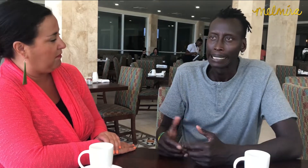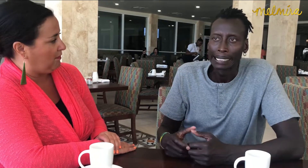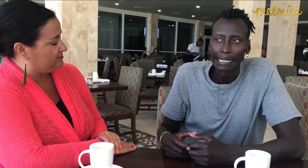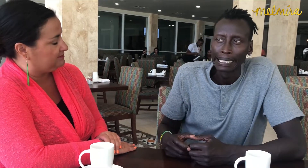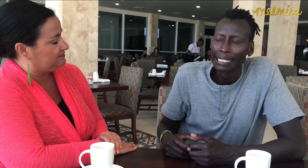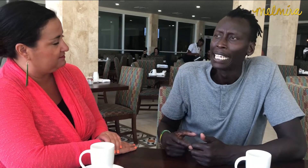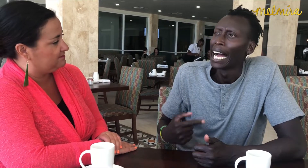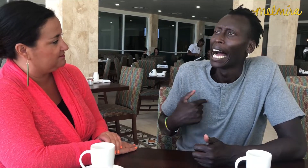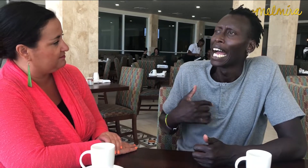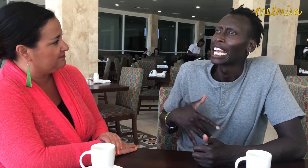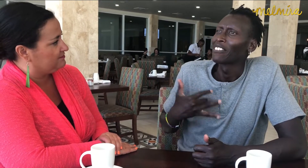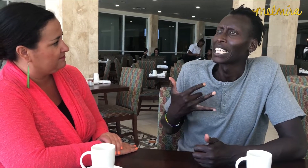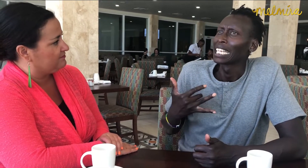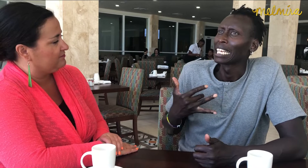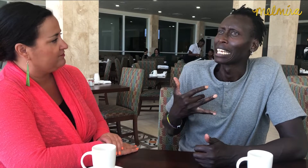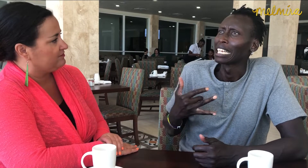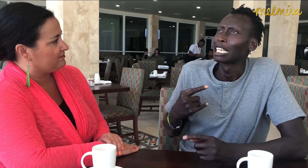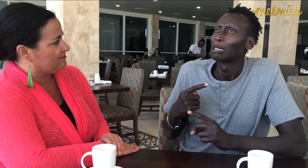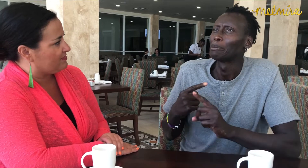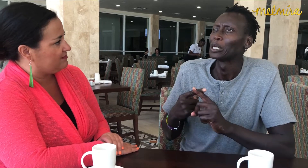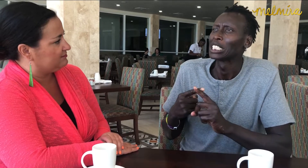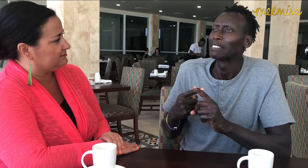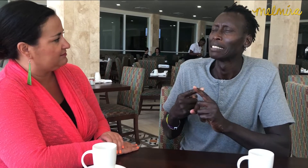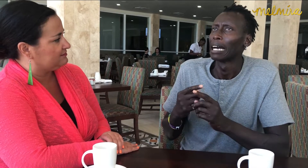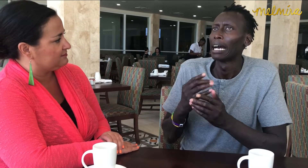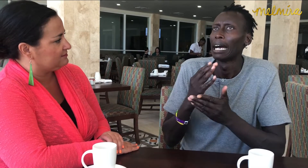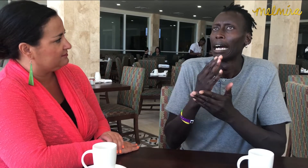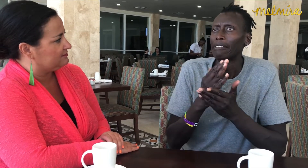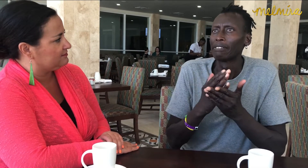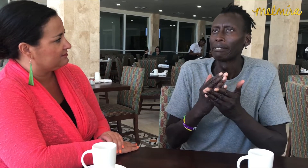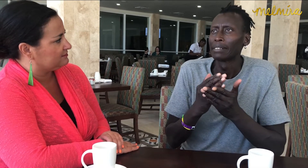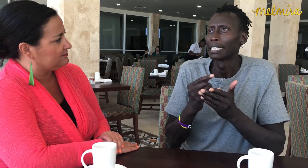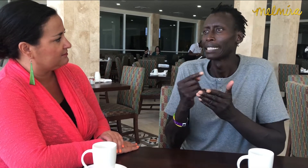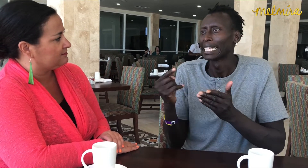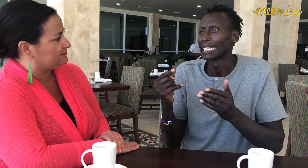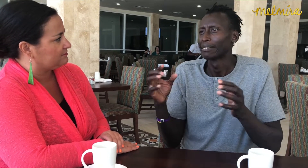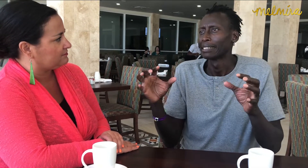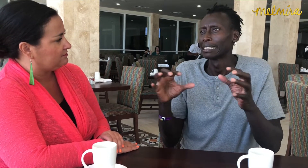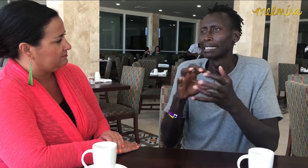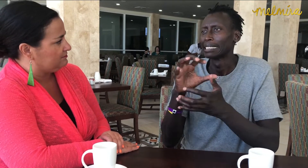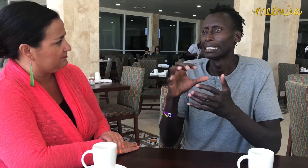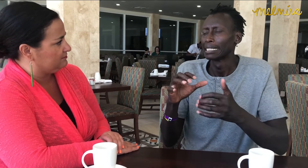I have a half positive, half negative feeling.